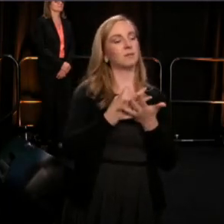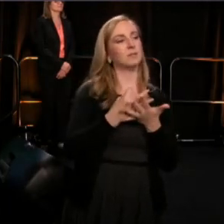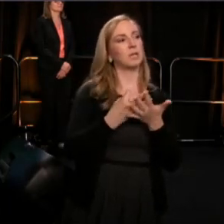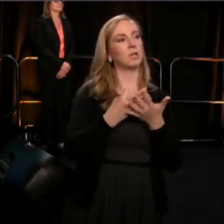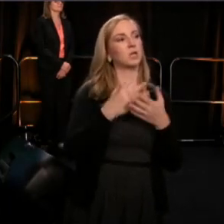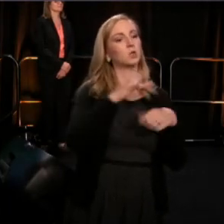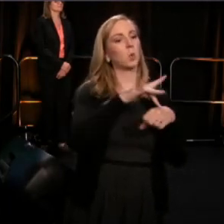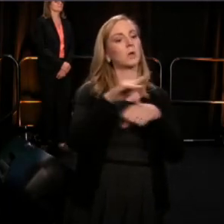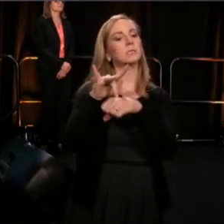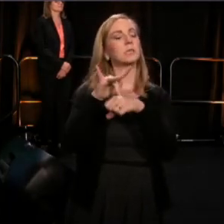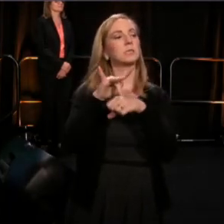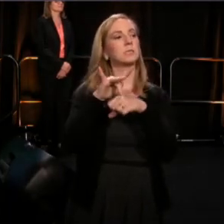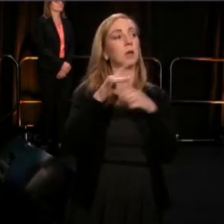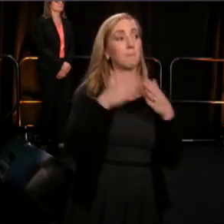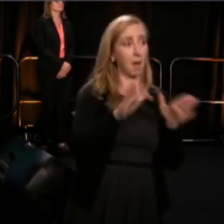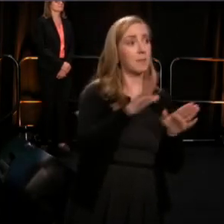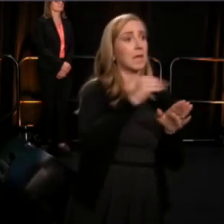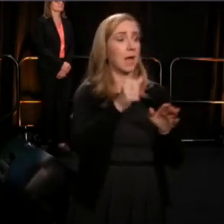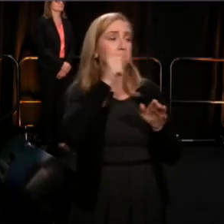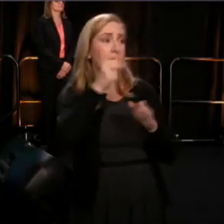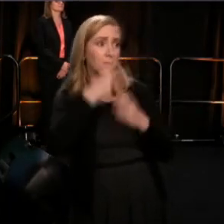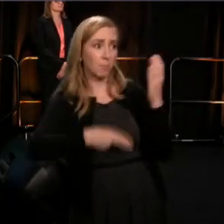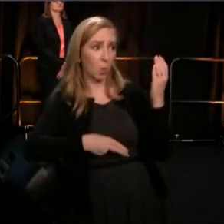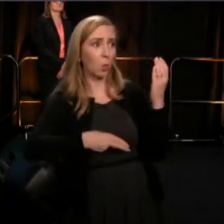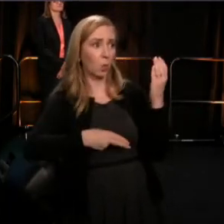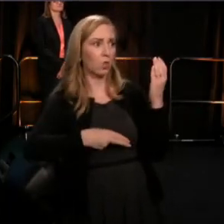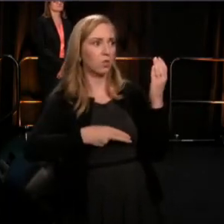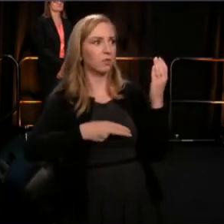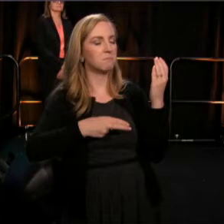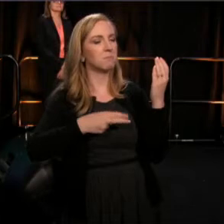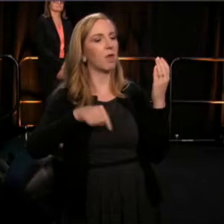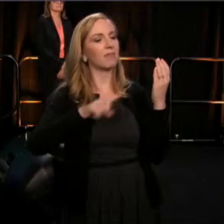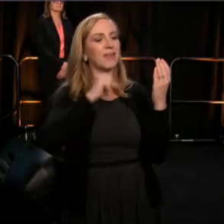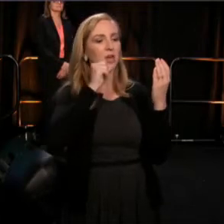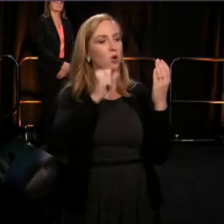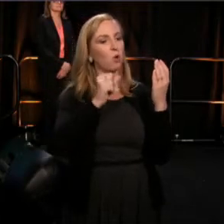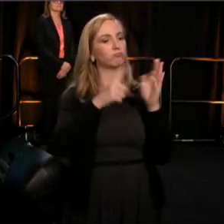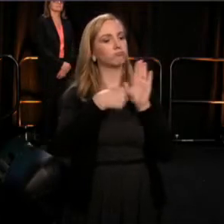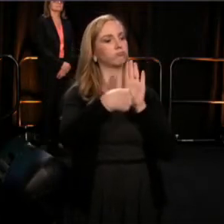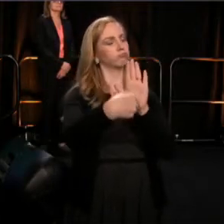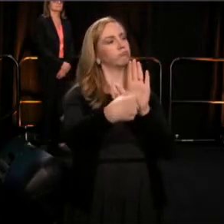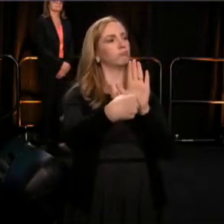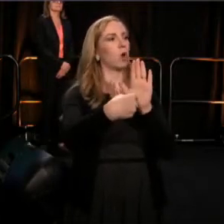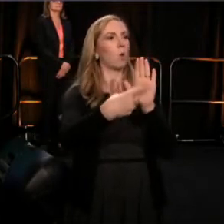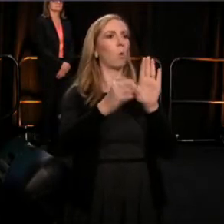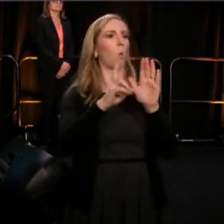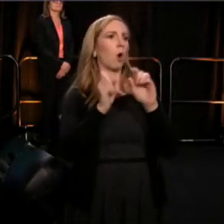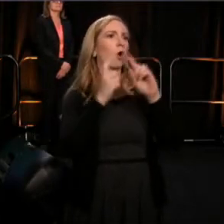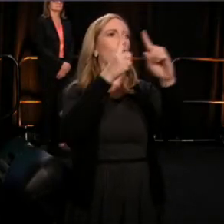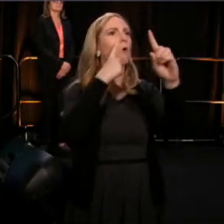do not publicly carry avowed missions of exclusion and segregated support,